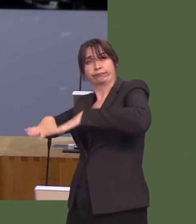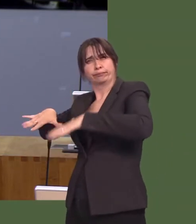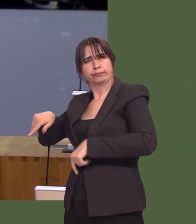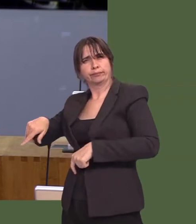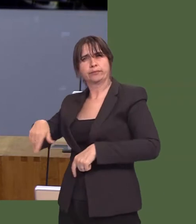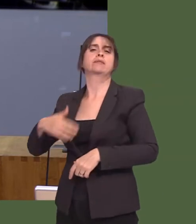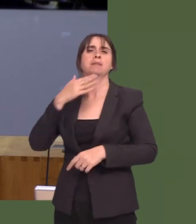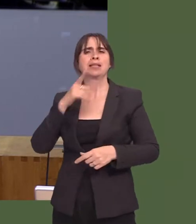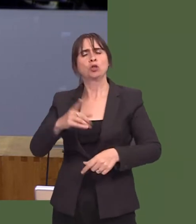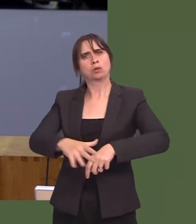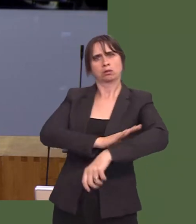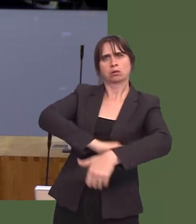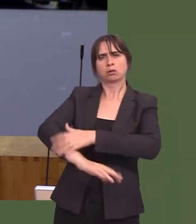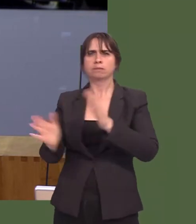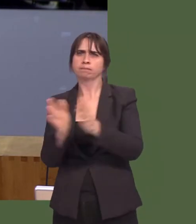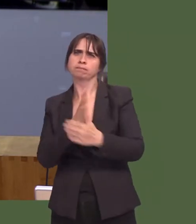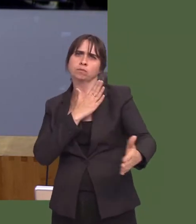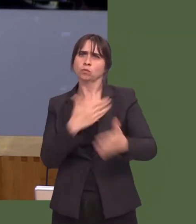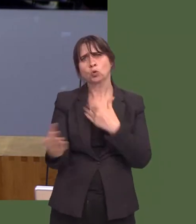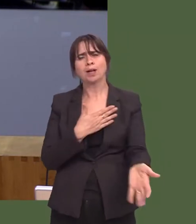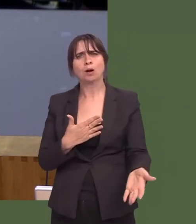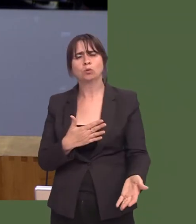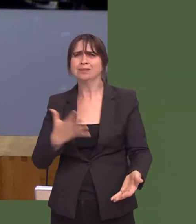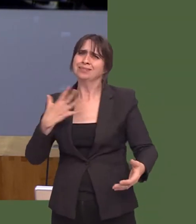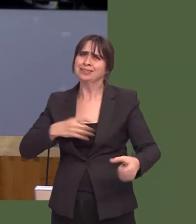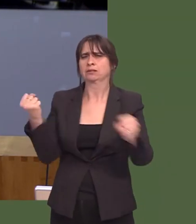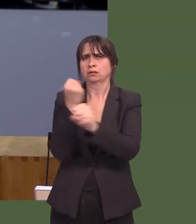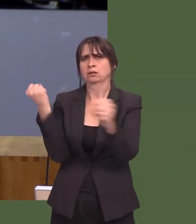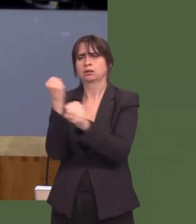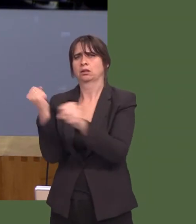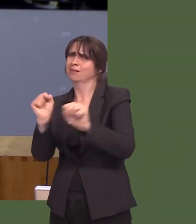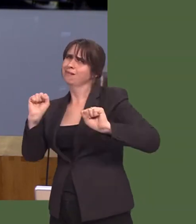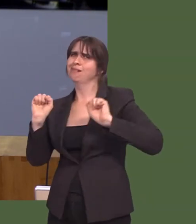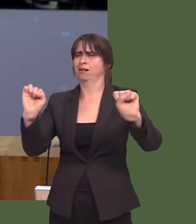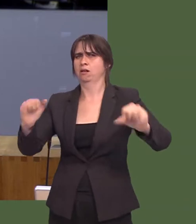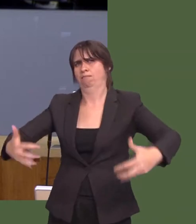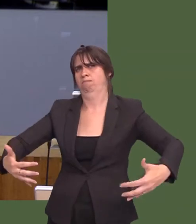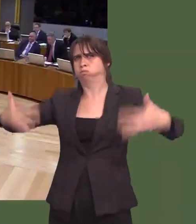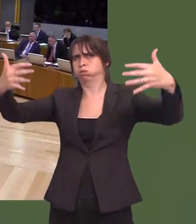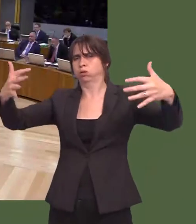issue to ensure that that work is done as a matter of priority within this Assembly term.